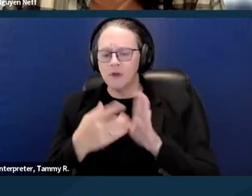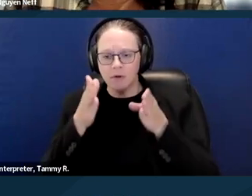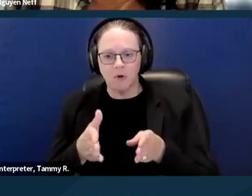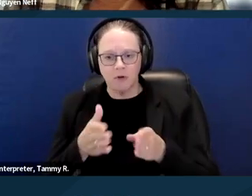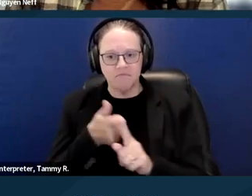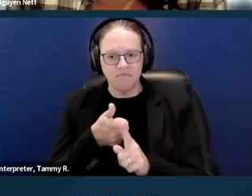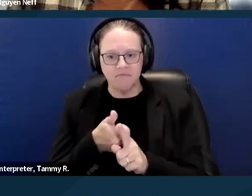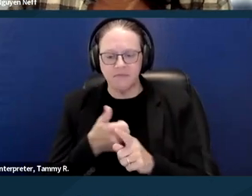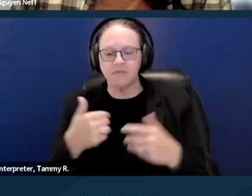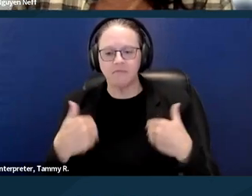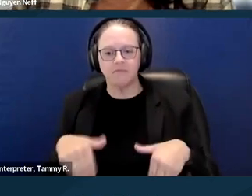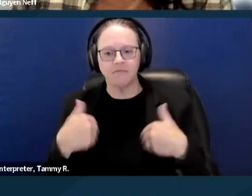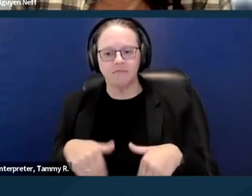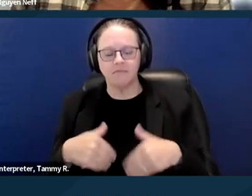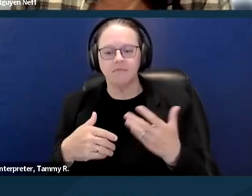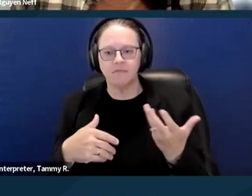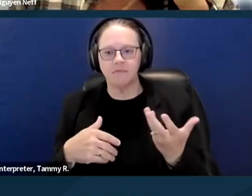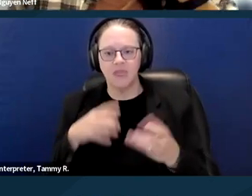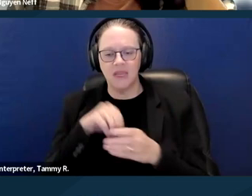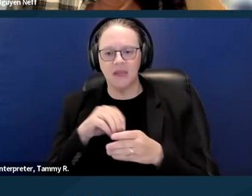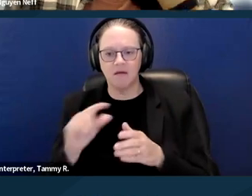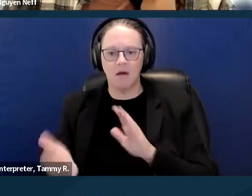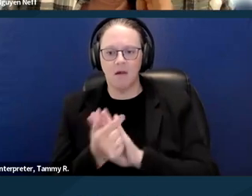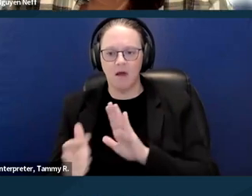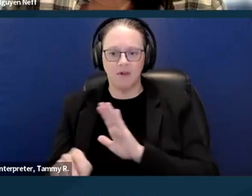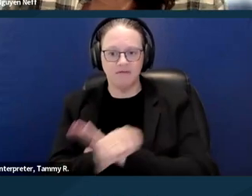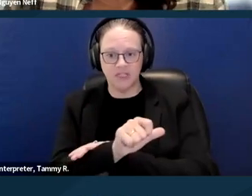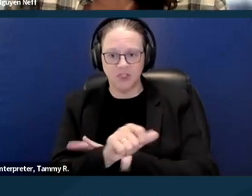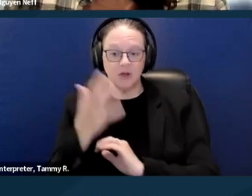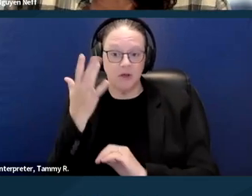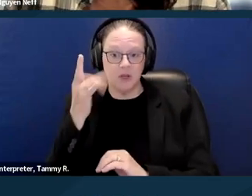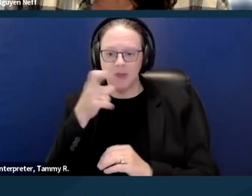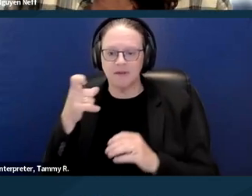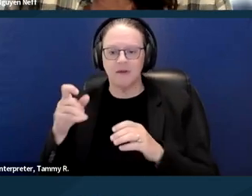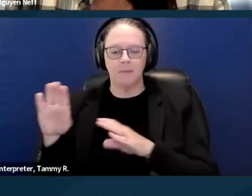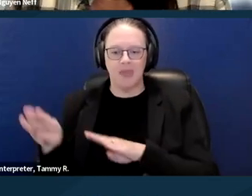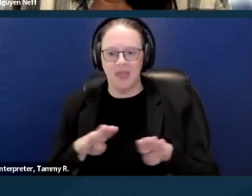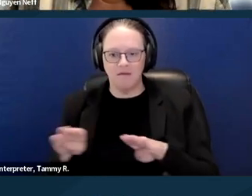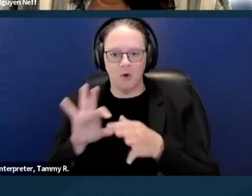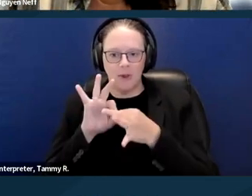particularly who's in an unlawful detainer for behavior related things where they're fighting with neighbors,